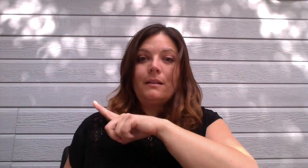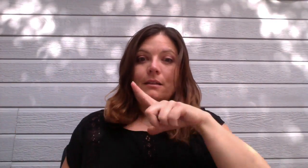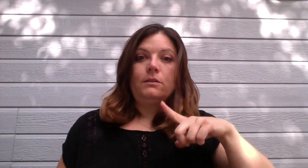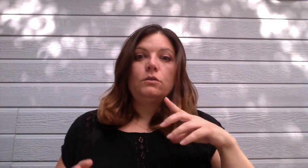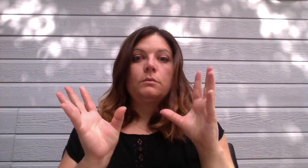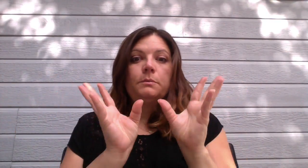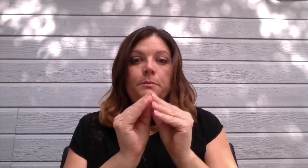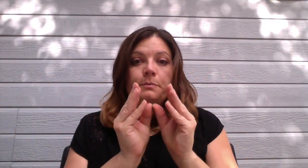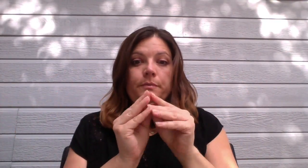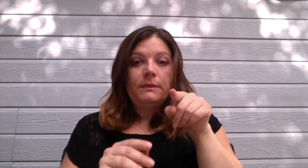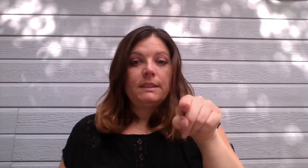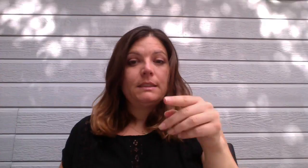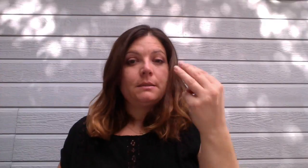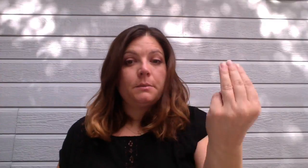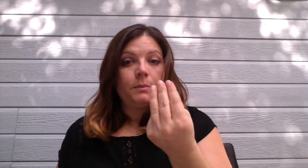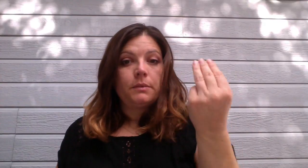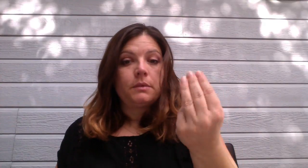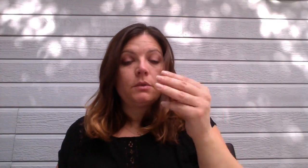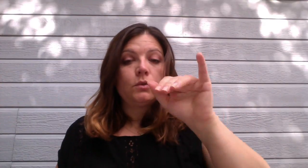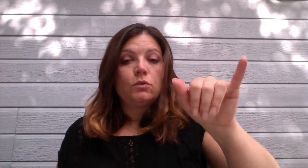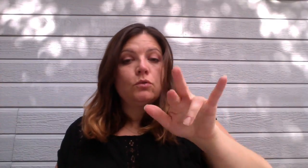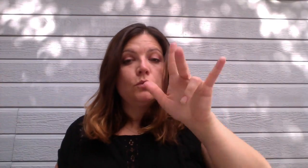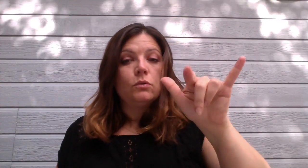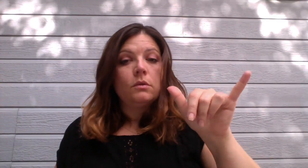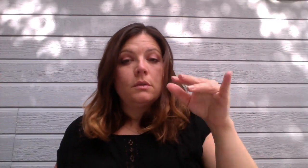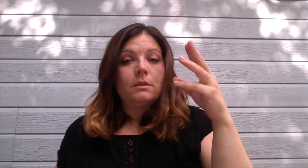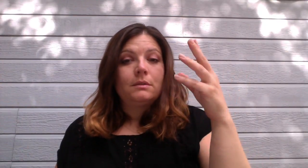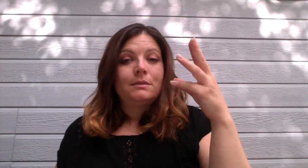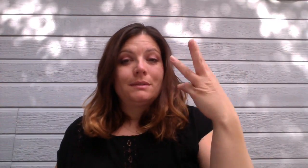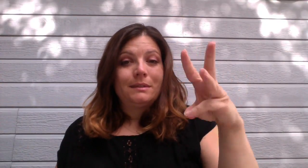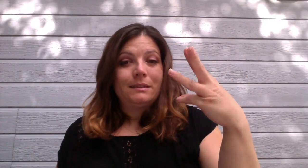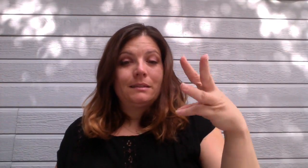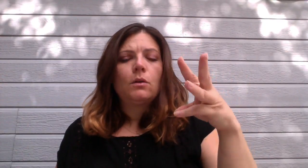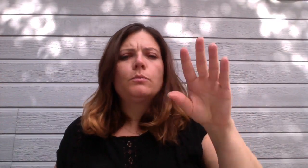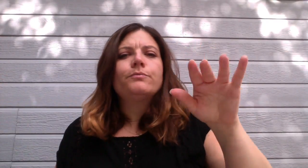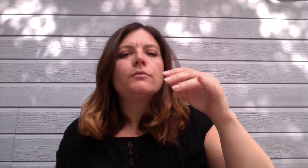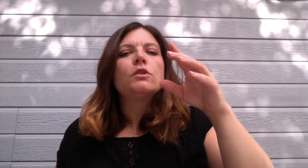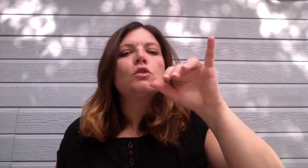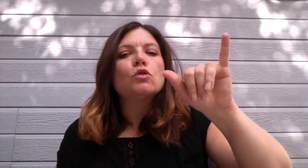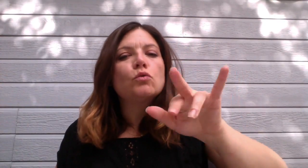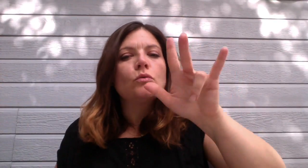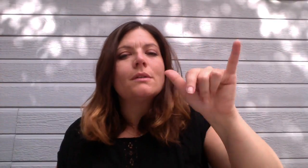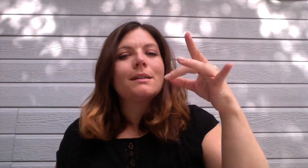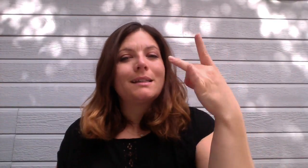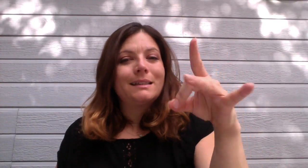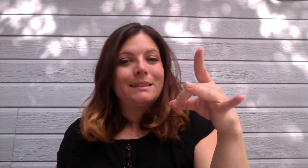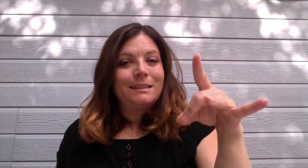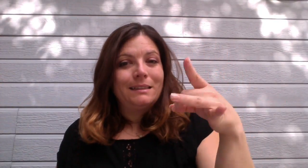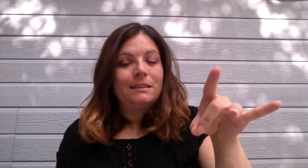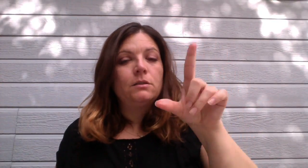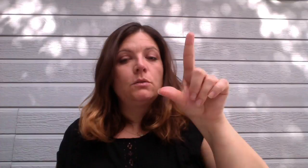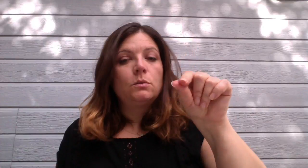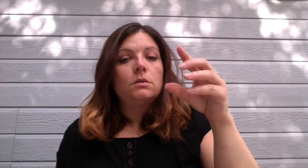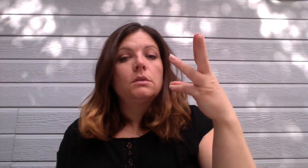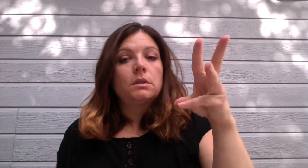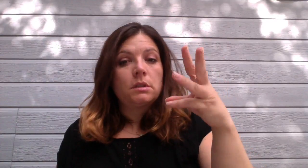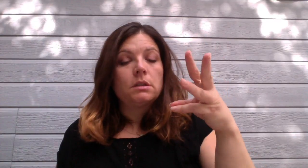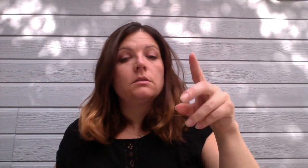Legislative meetings this Monday, July 18th (not 16th)